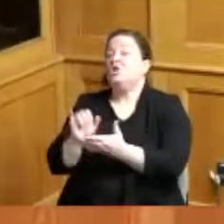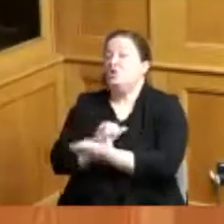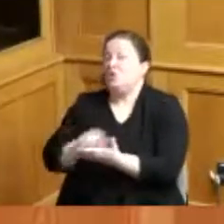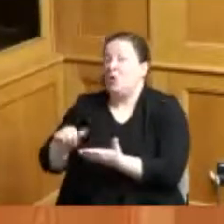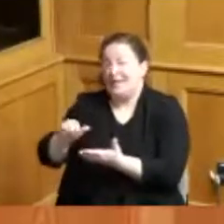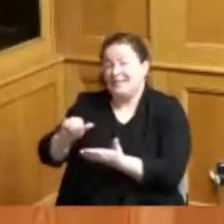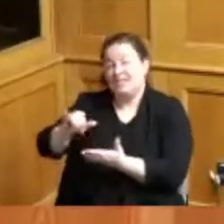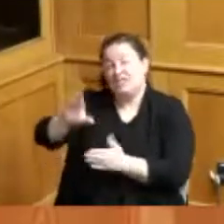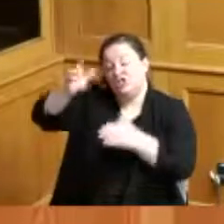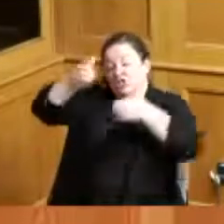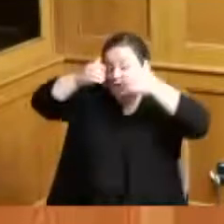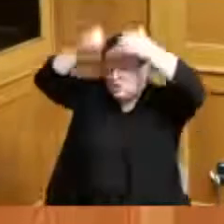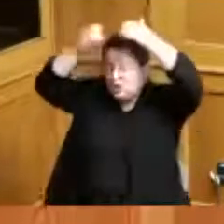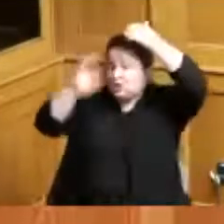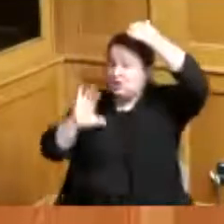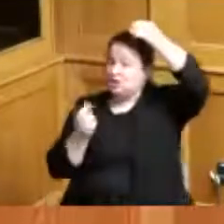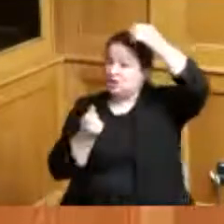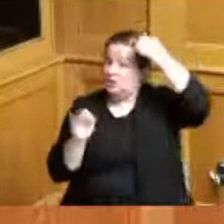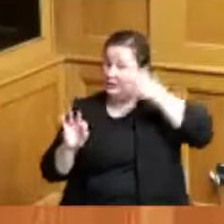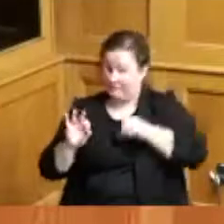people were complaining about how thick the potatoes were